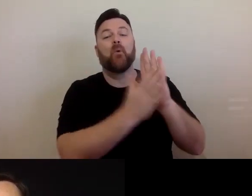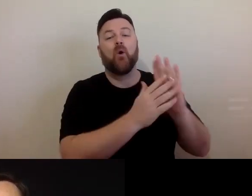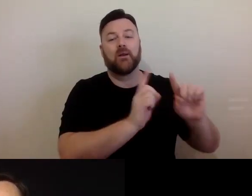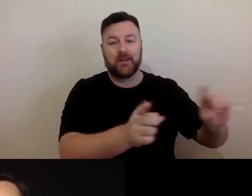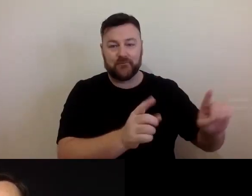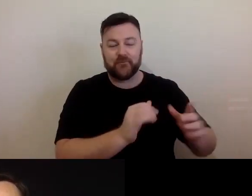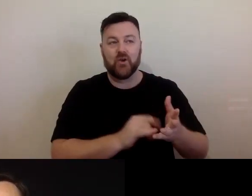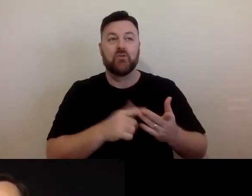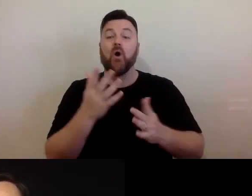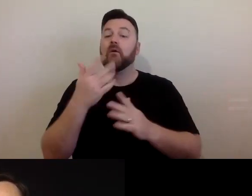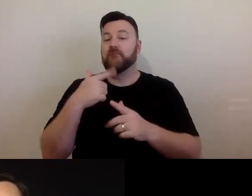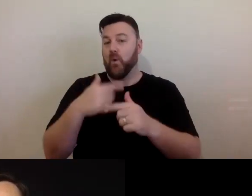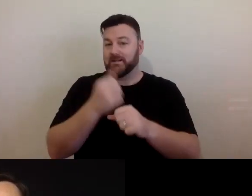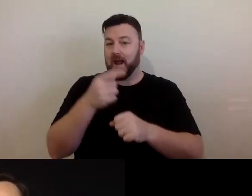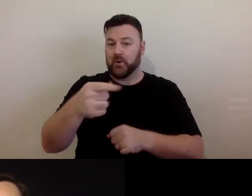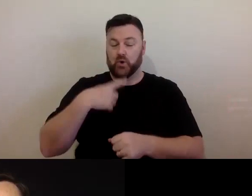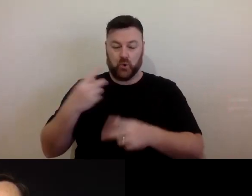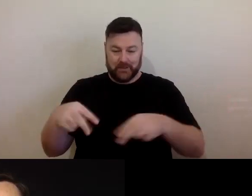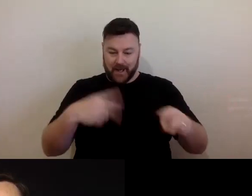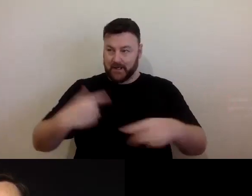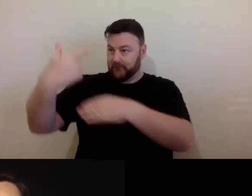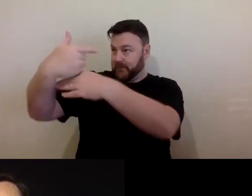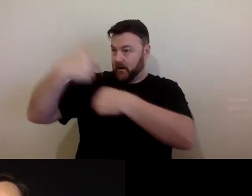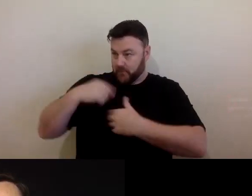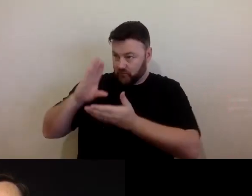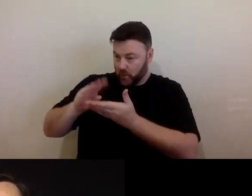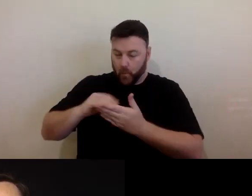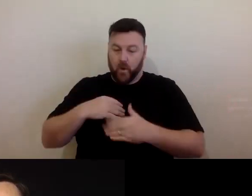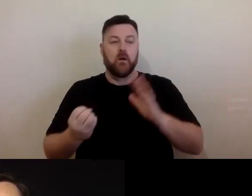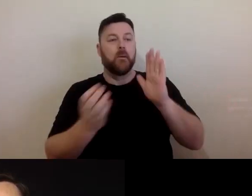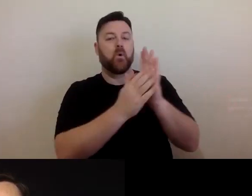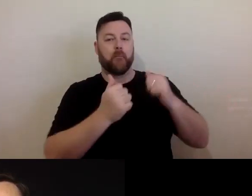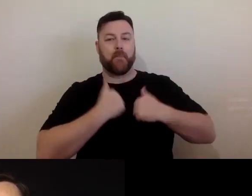work and put it on Facebook as a video, you need to think about - and